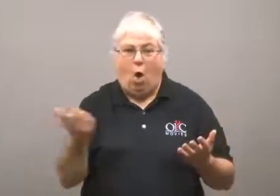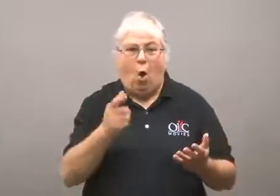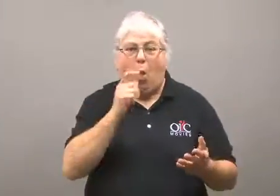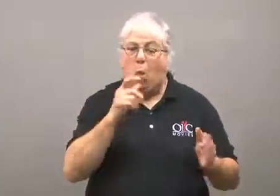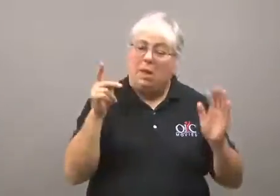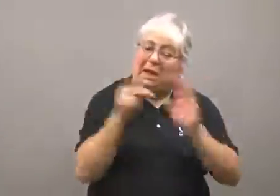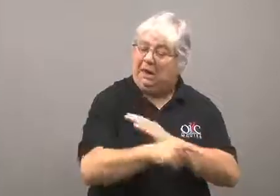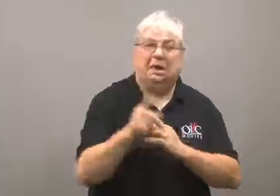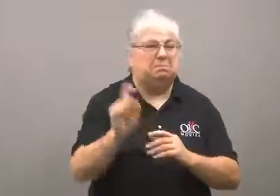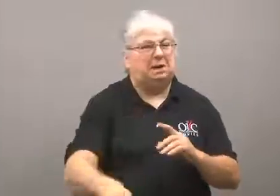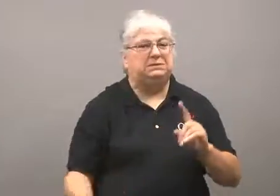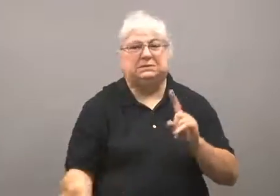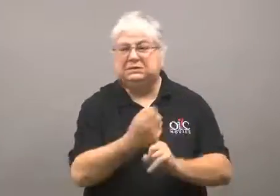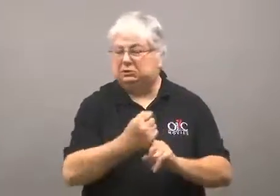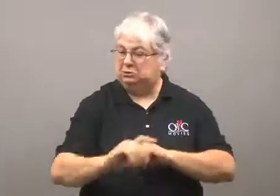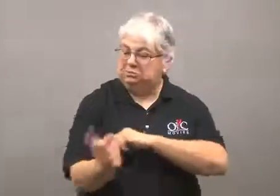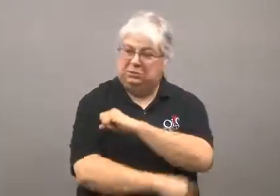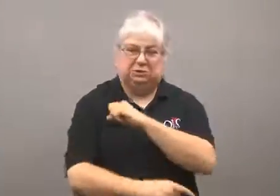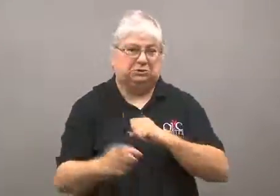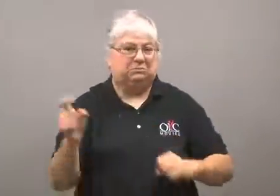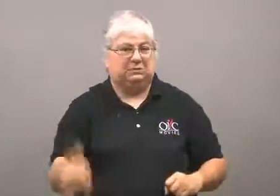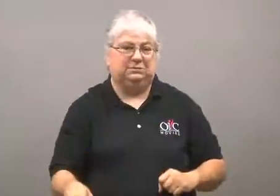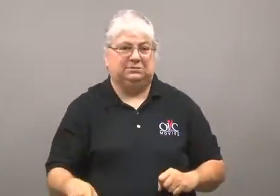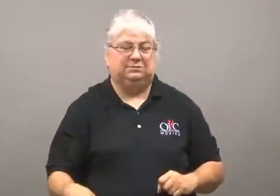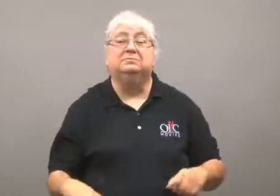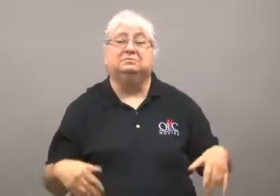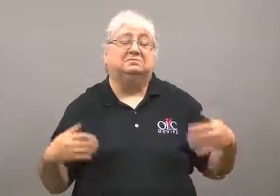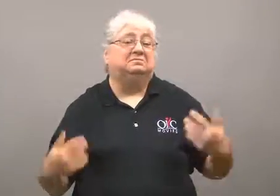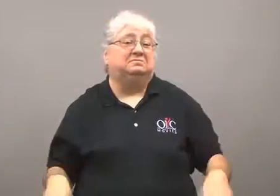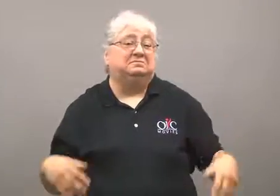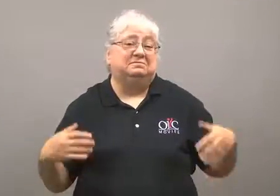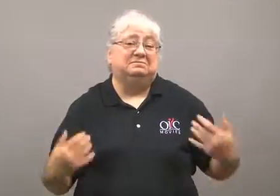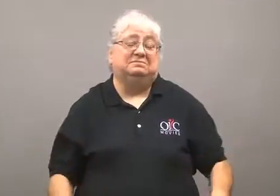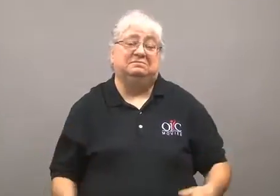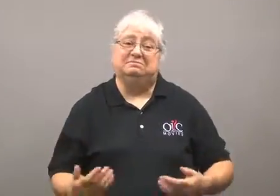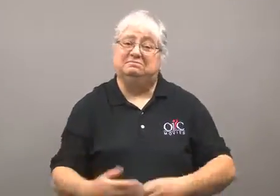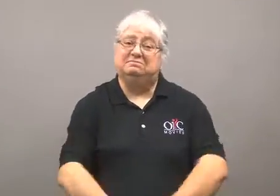He said all murderers need to be captured and punished. Wow.